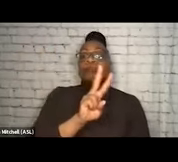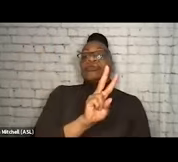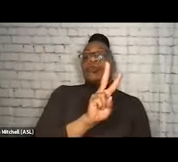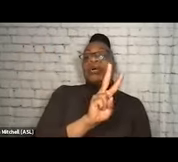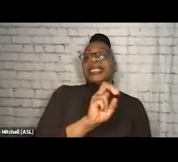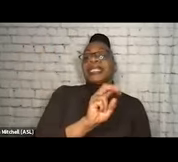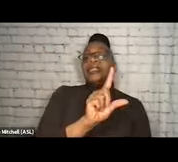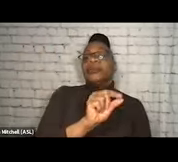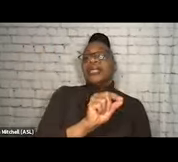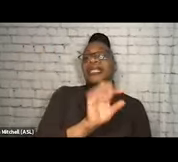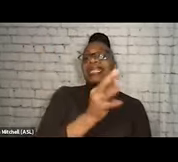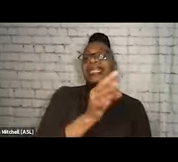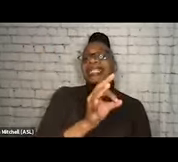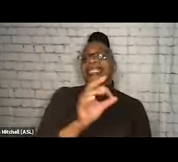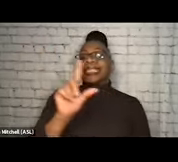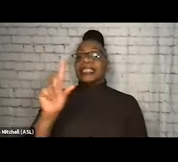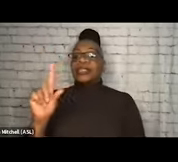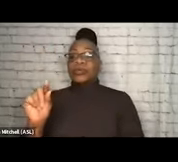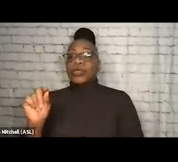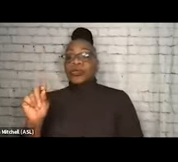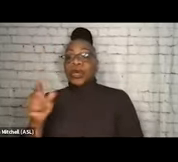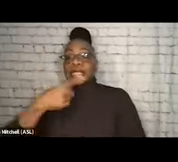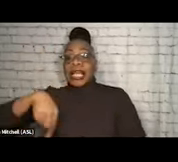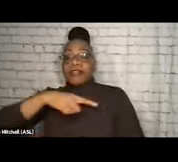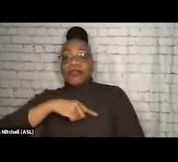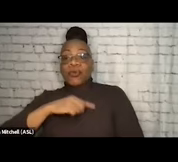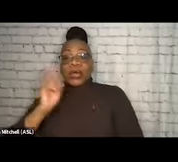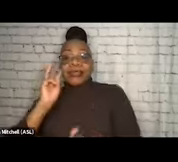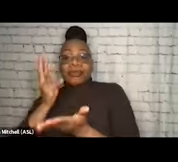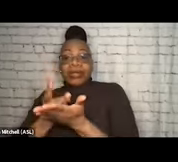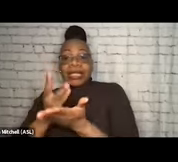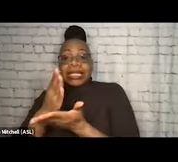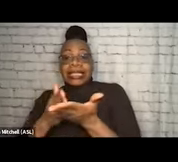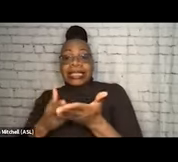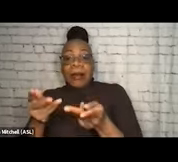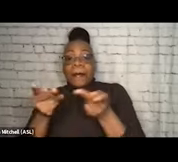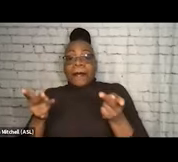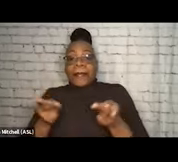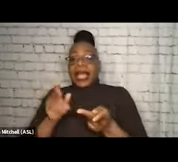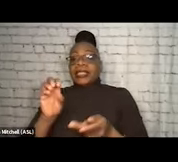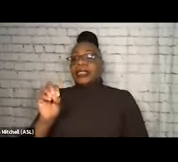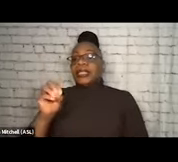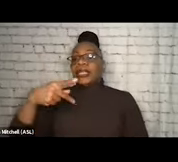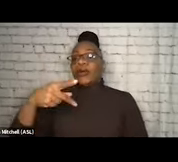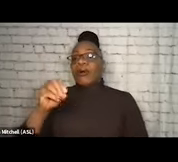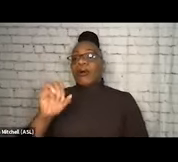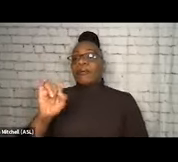where we've seen in some places the opioid overdose death rate, though still very high,